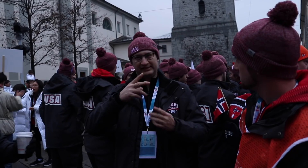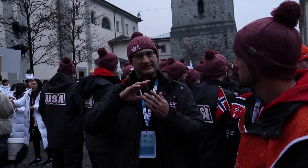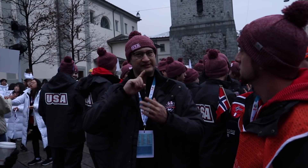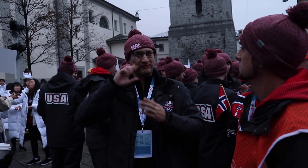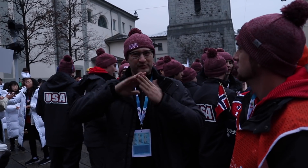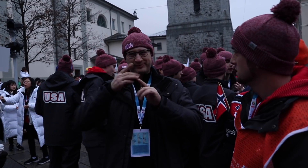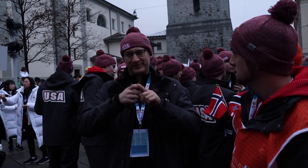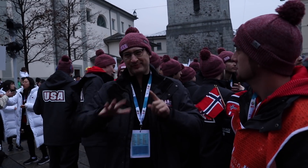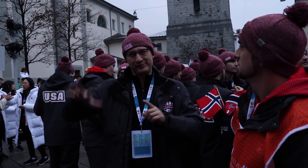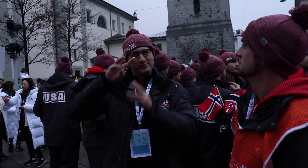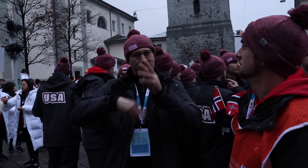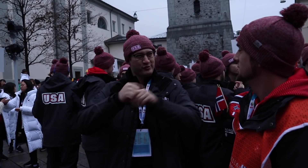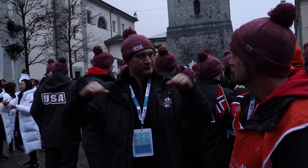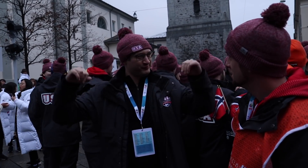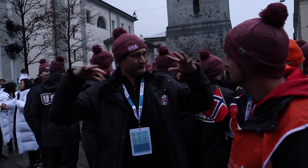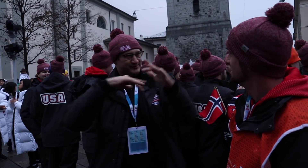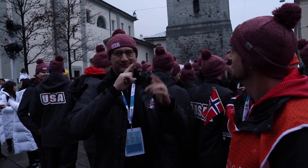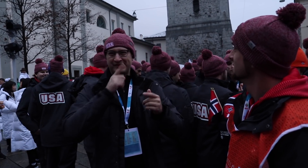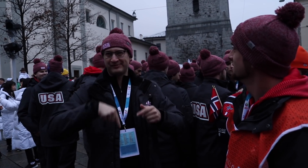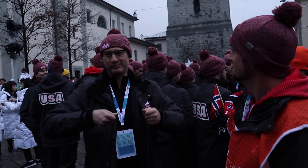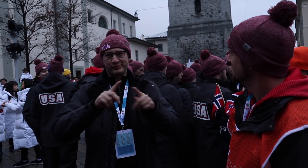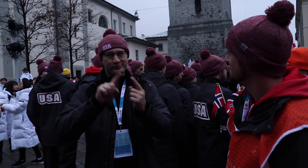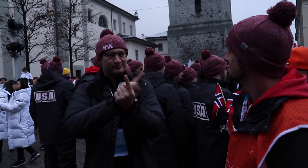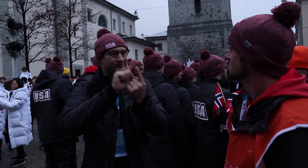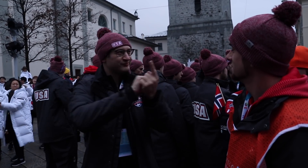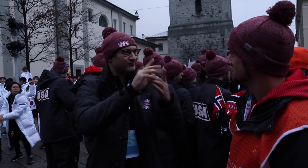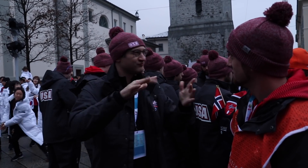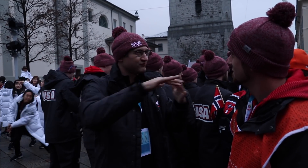To see the Deaf community from all over the world come here and have an opportunity to meet one another,